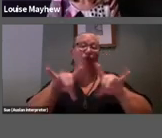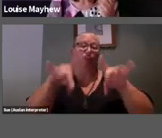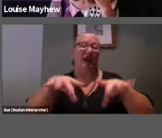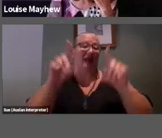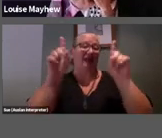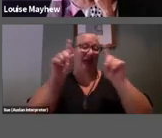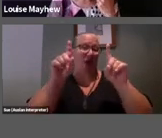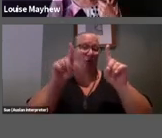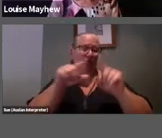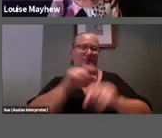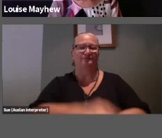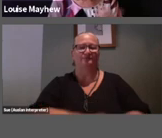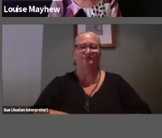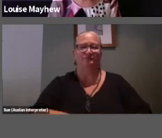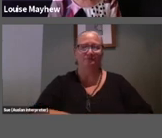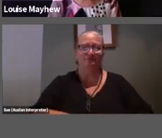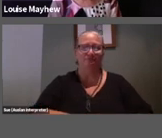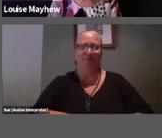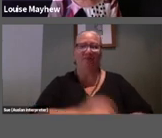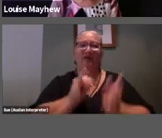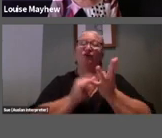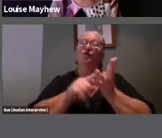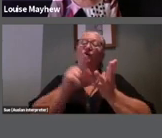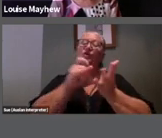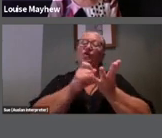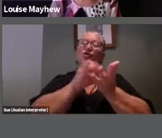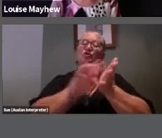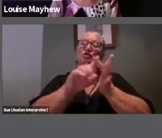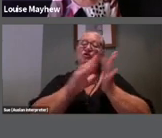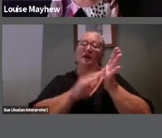Australia right now. So Shimabuku’s contribution to this project is the